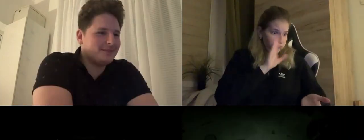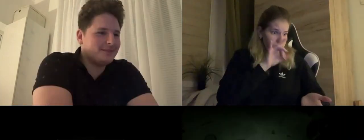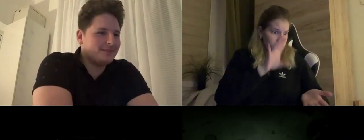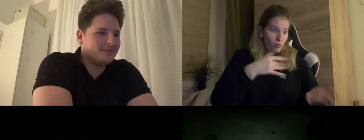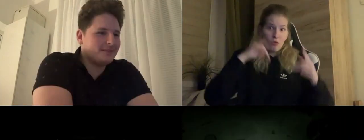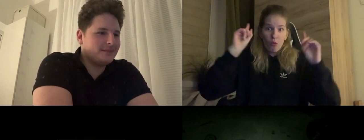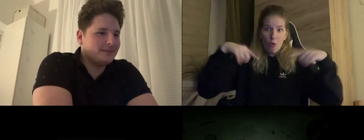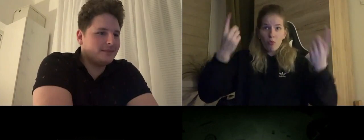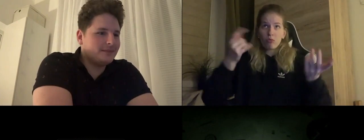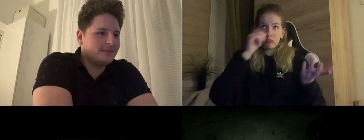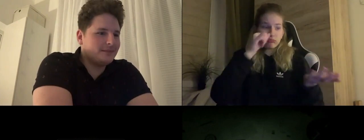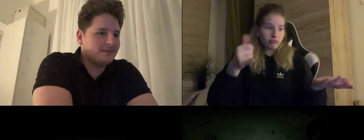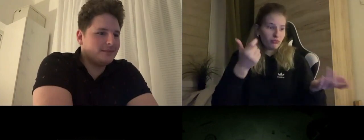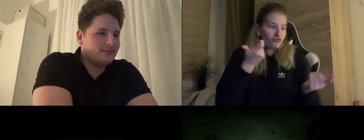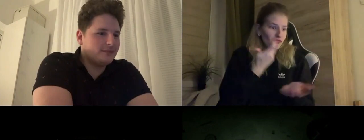reset the games ... if it's still nothing, unfortunately Bug ...